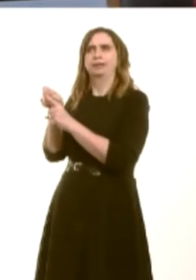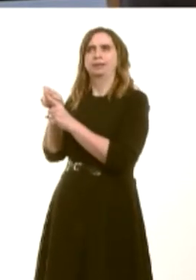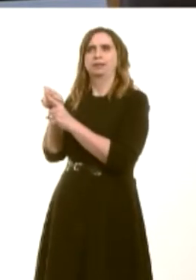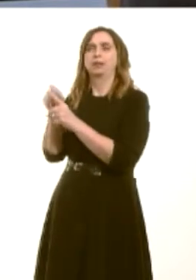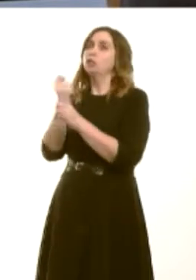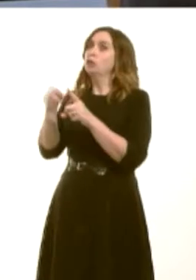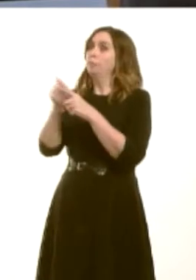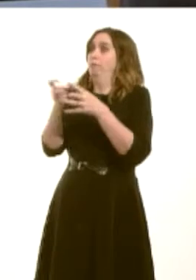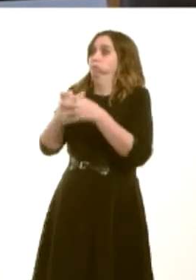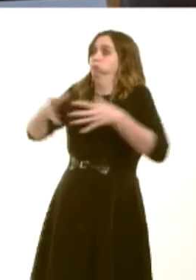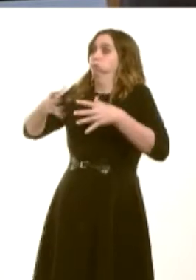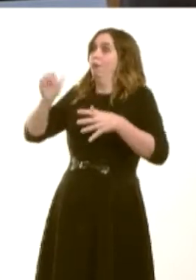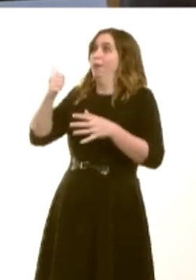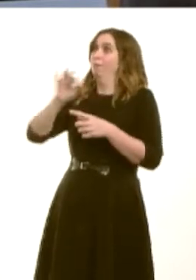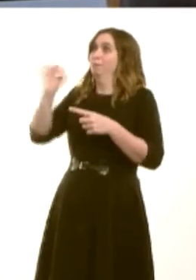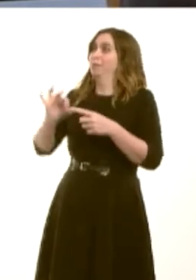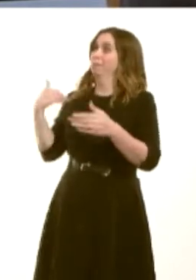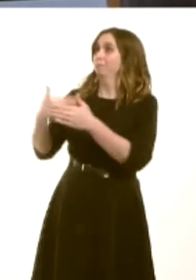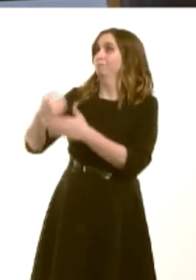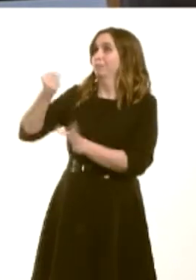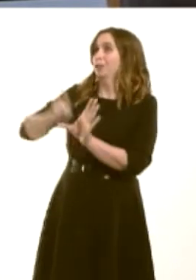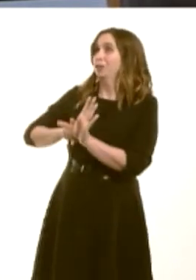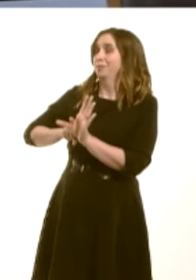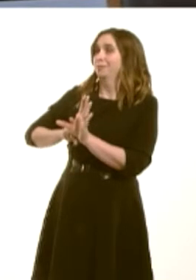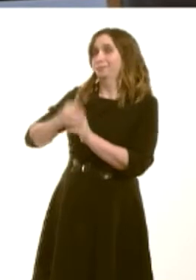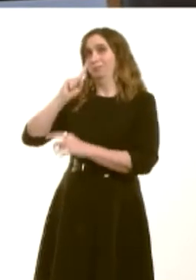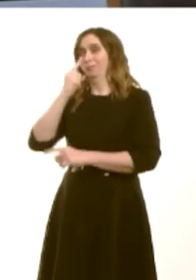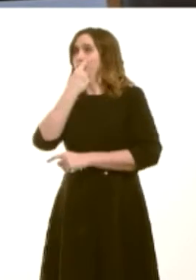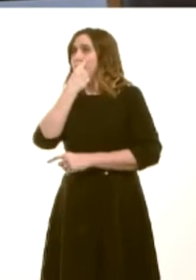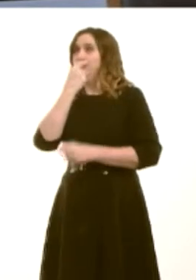than 11 per cent over the past decade, and that shows that more GPs than ever are working